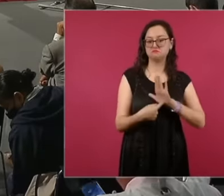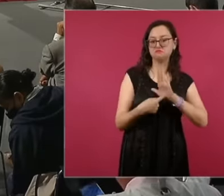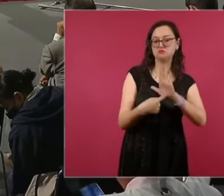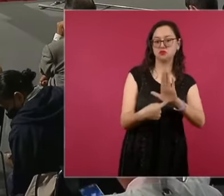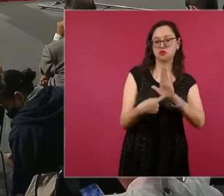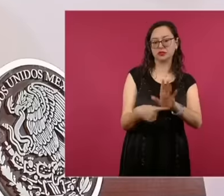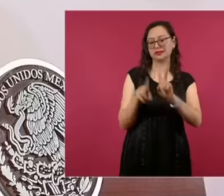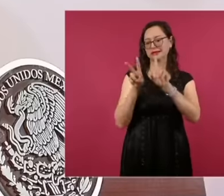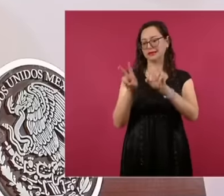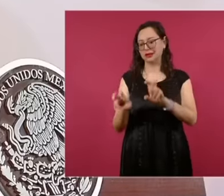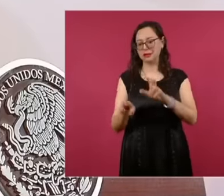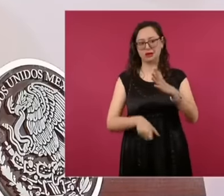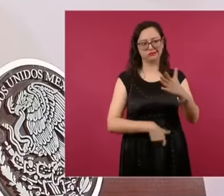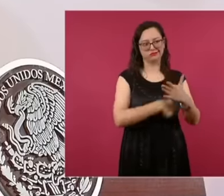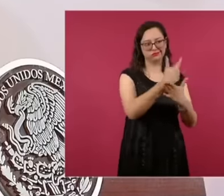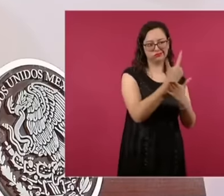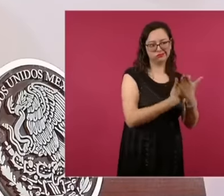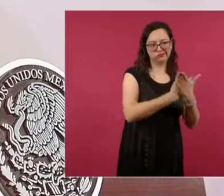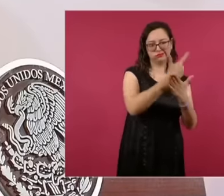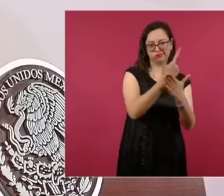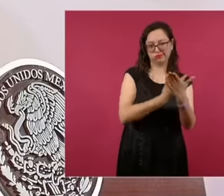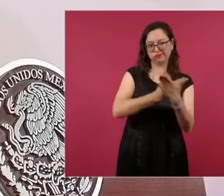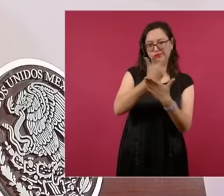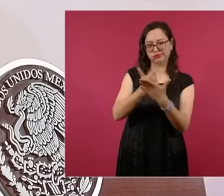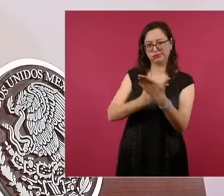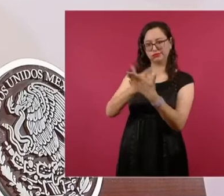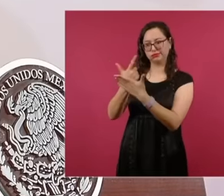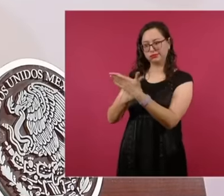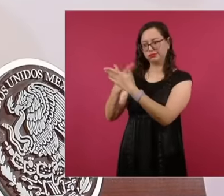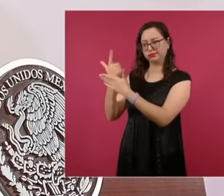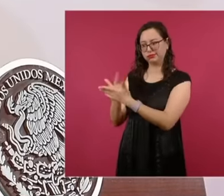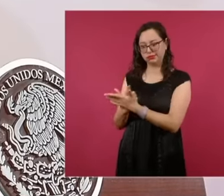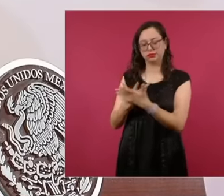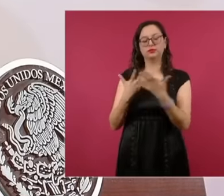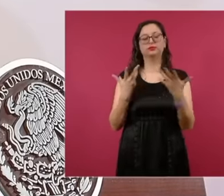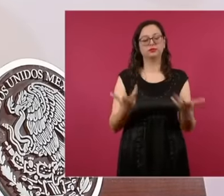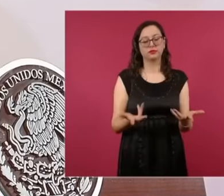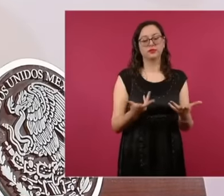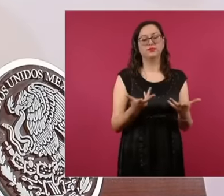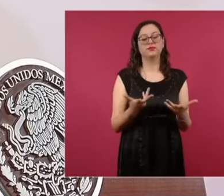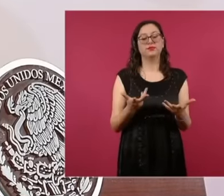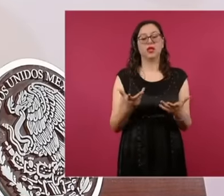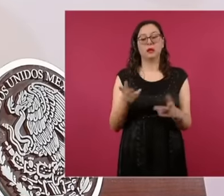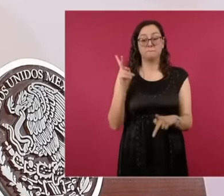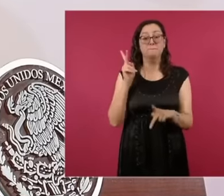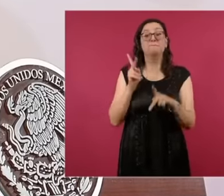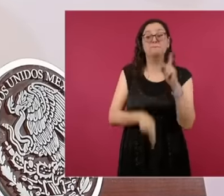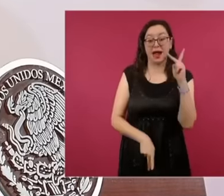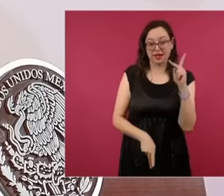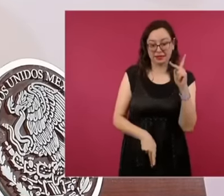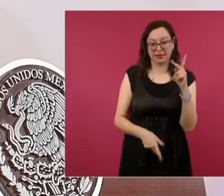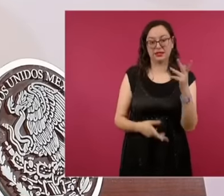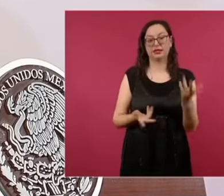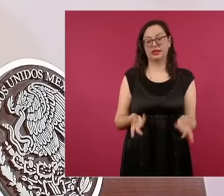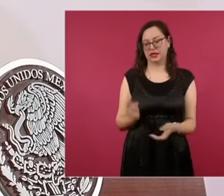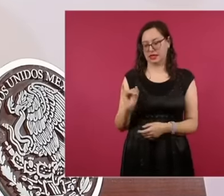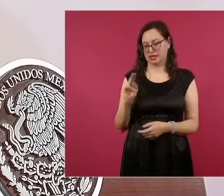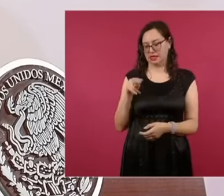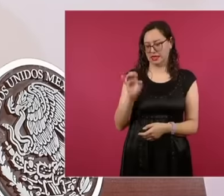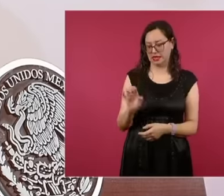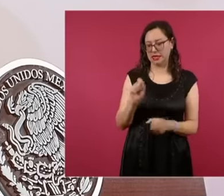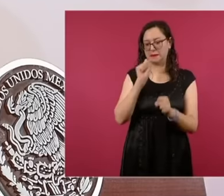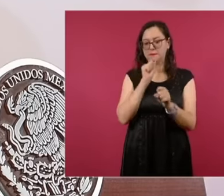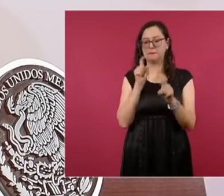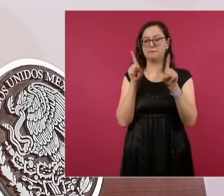quick counts, the preps of both the INE and the The state electoral institutes